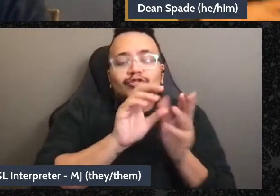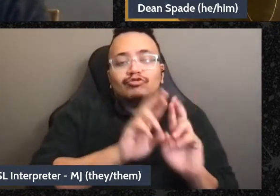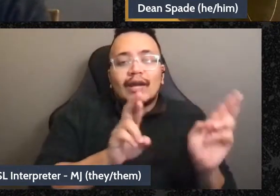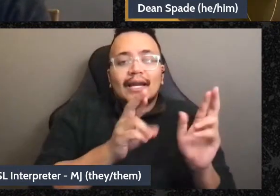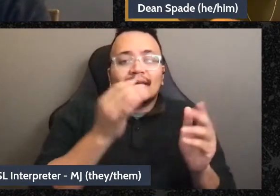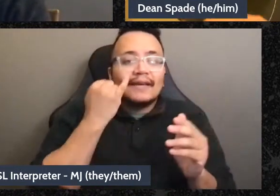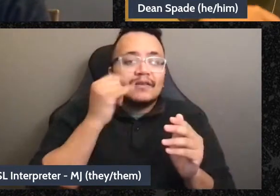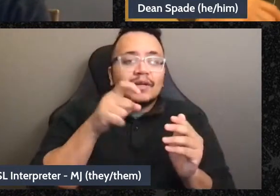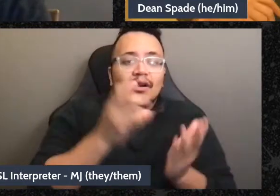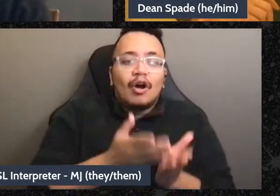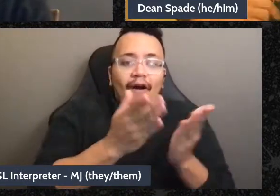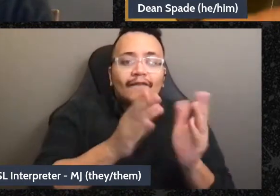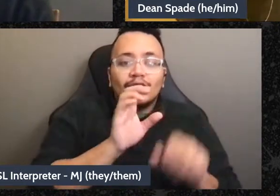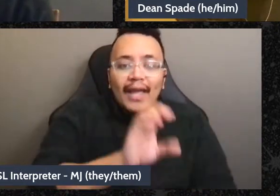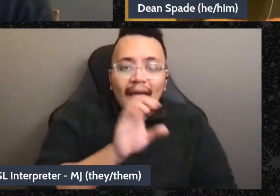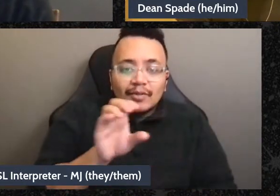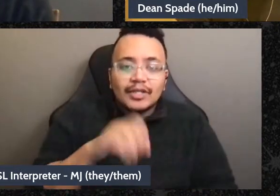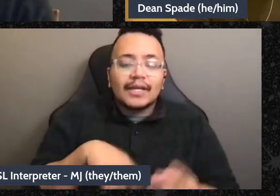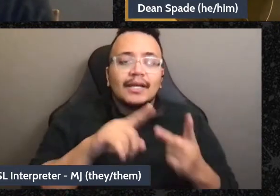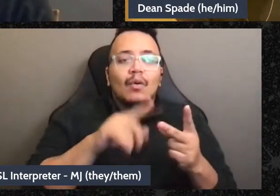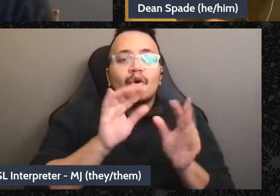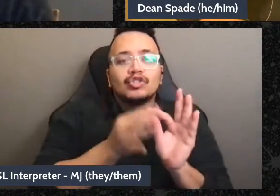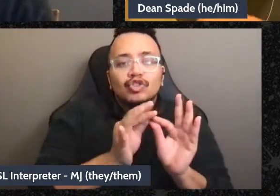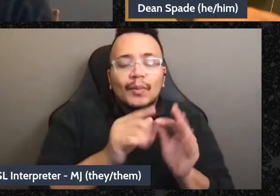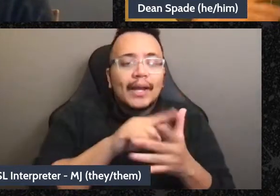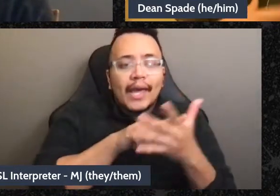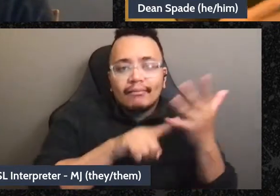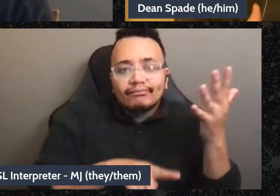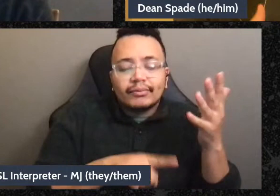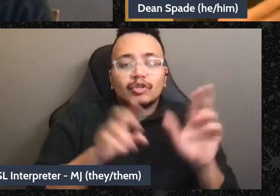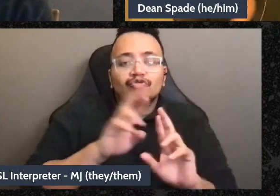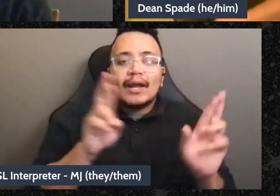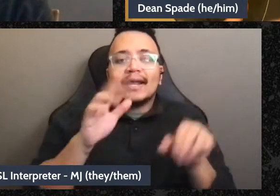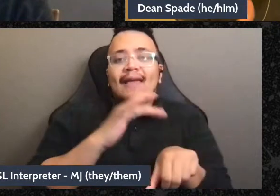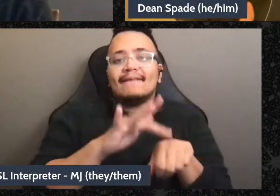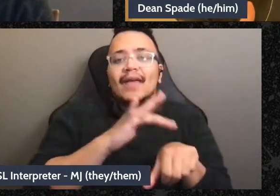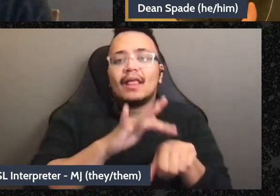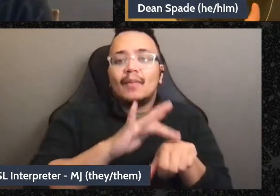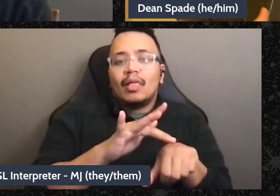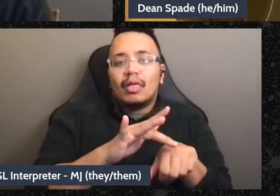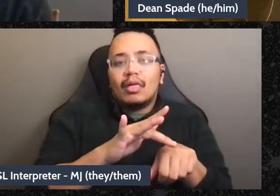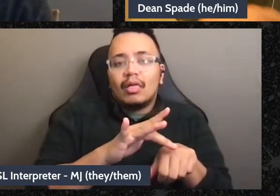captioning or interpretation or something that. We haven't yet-nobody's yet identified, like,